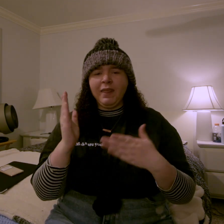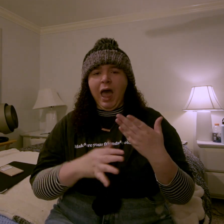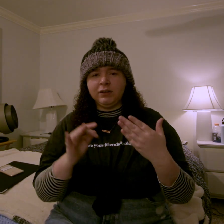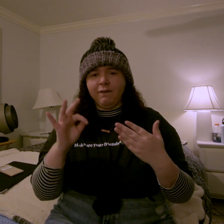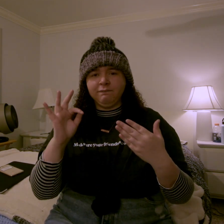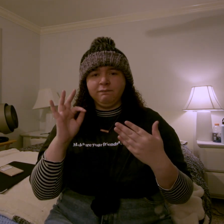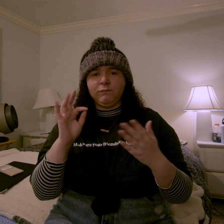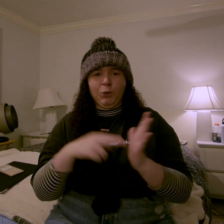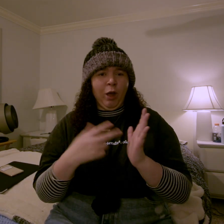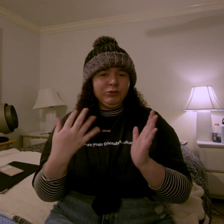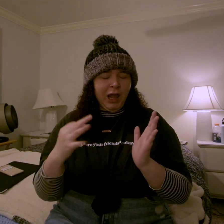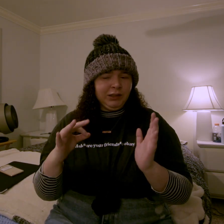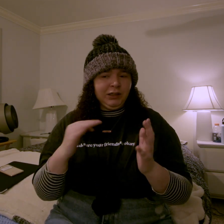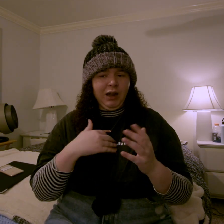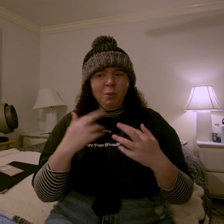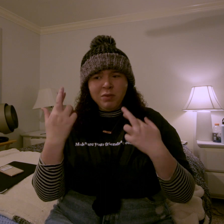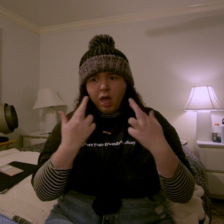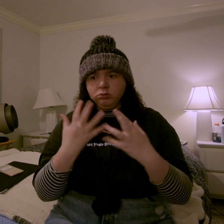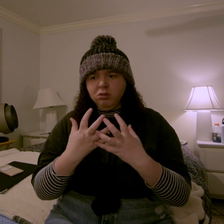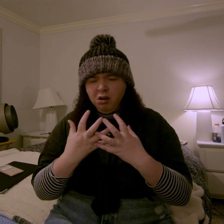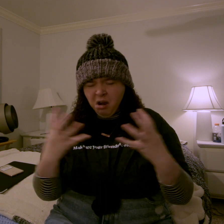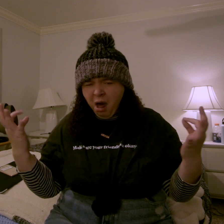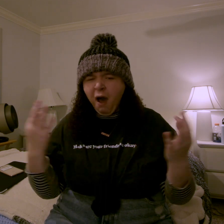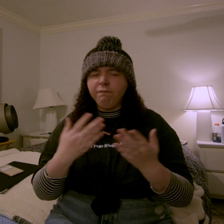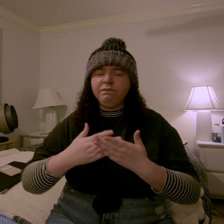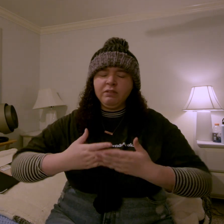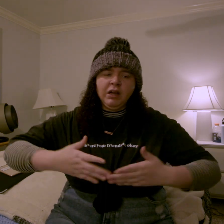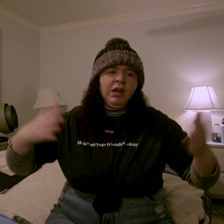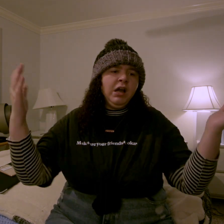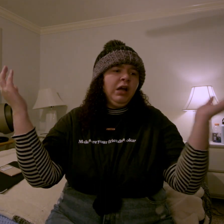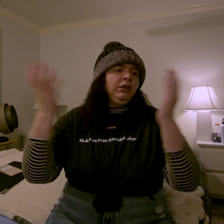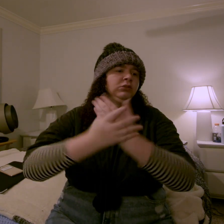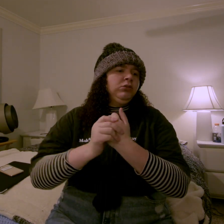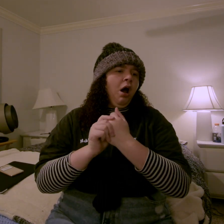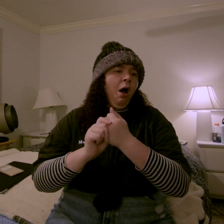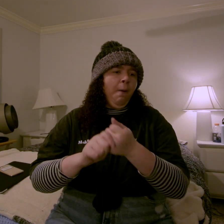at the end of 2019, i realized a lot of things